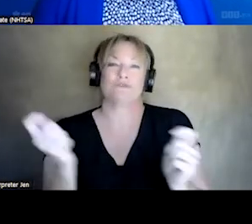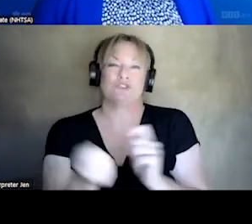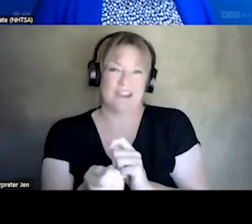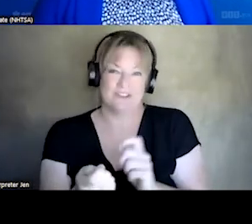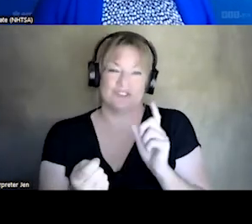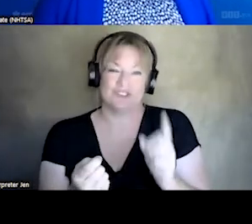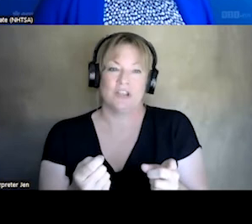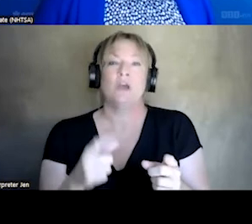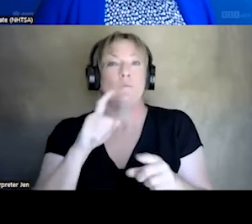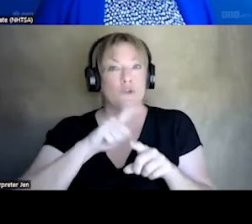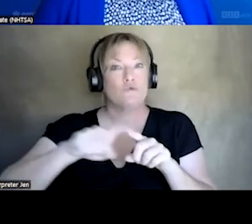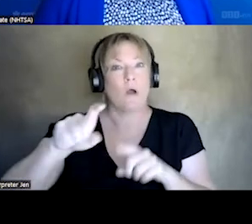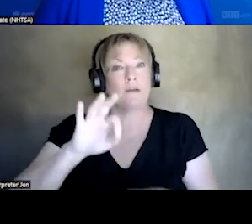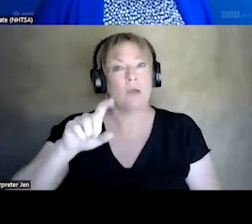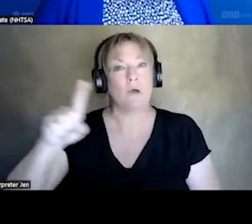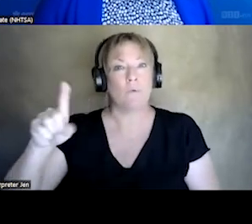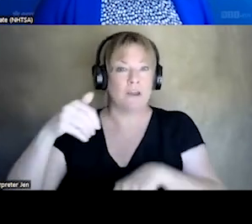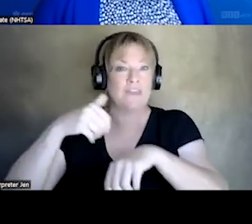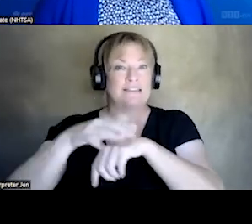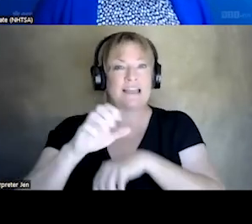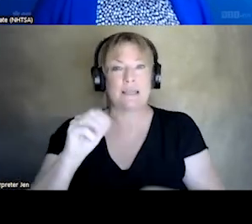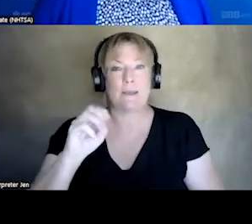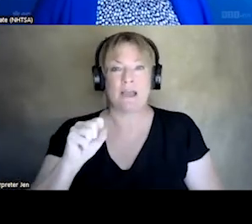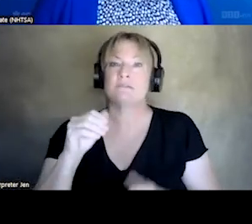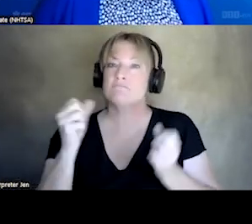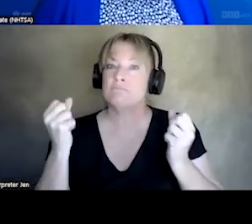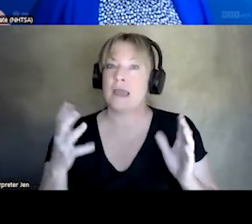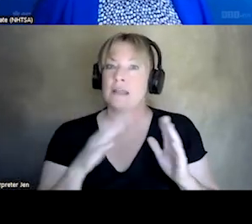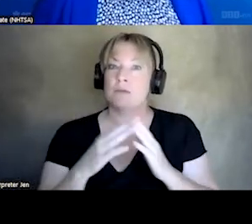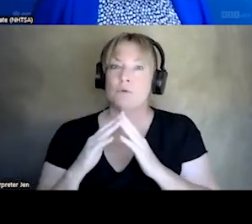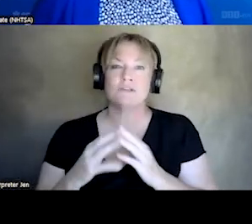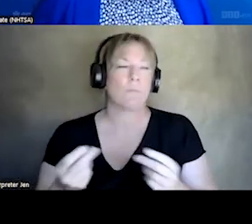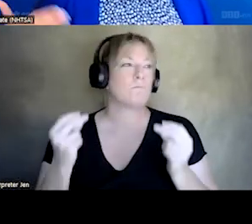WHEN YOU CALL 911 AND THEY DISPATCH EMS IN MANY COMMUNITIES THE DEFAULT IS TO GO LIGHTS AND